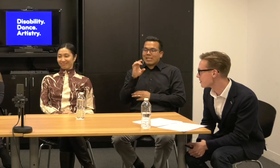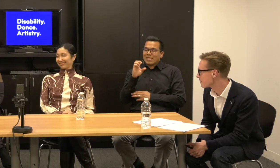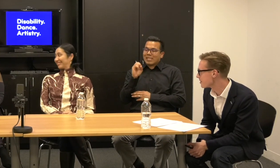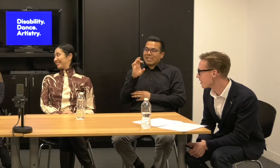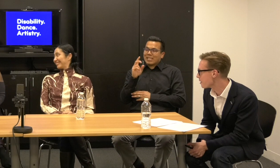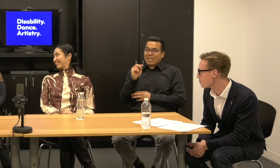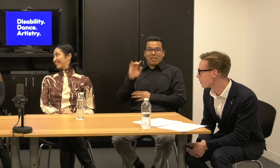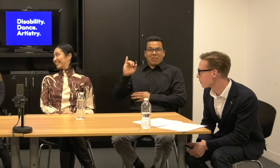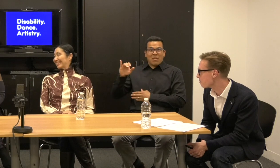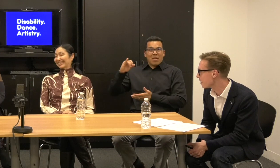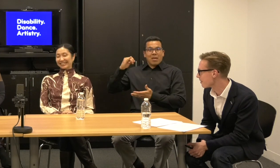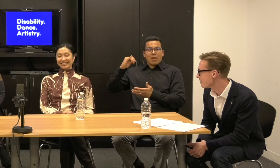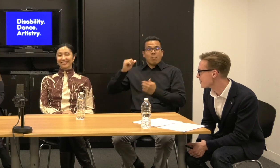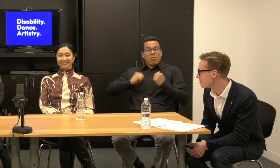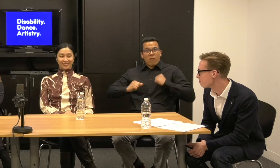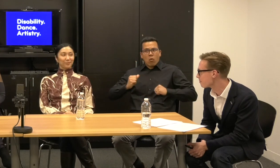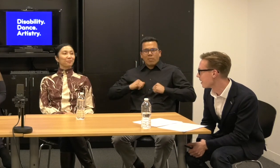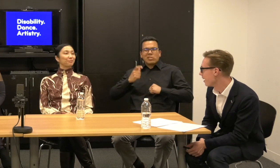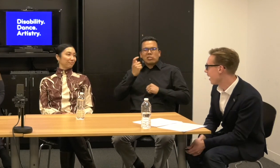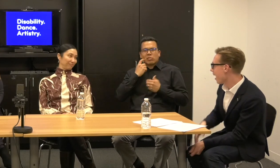Congratulations Alice, and welcome Alice Alice: Thank you.